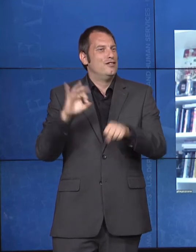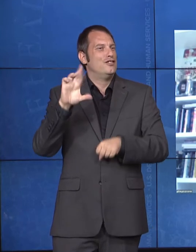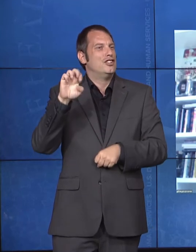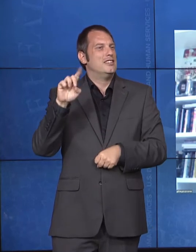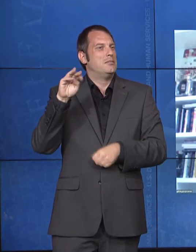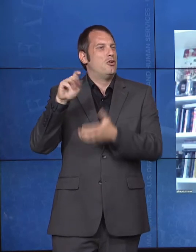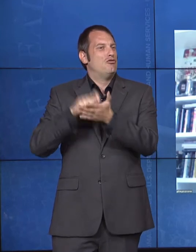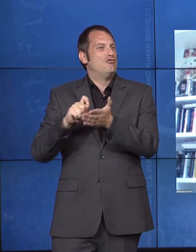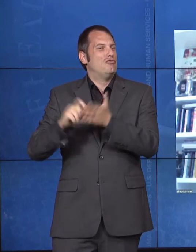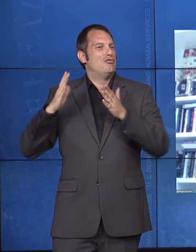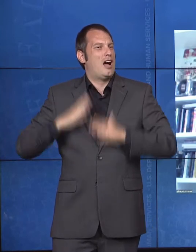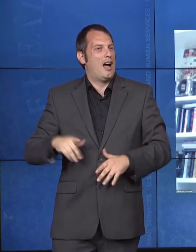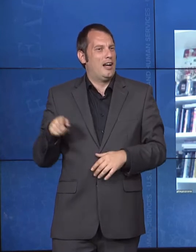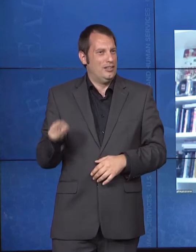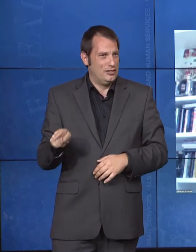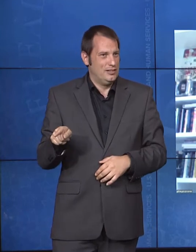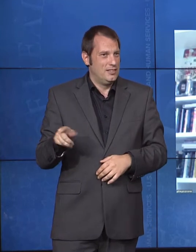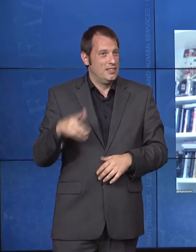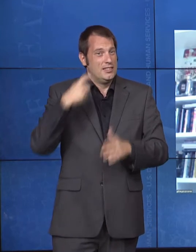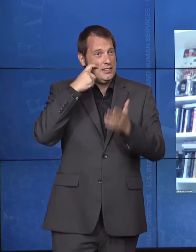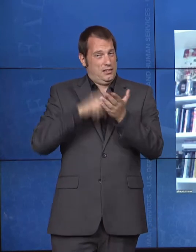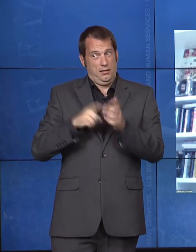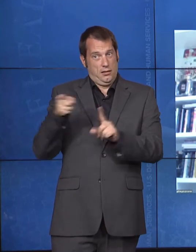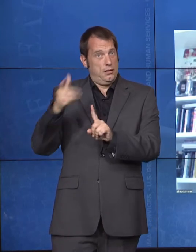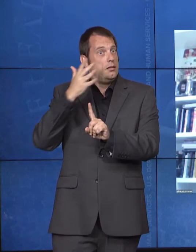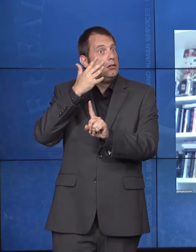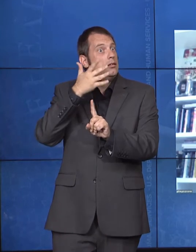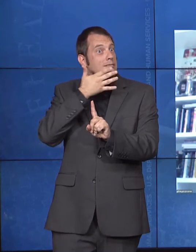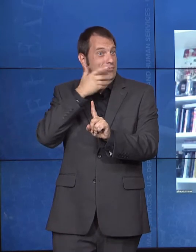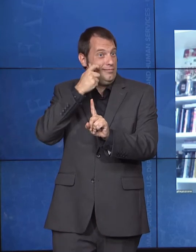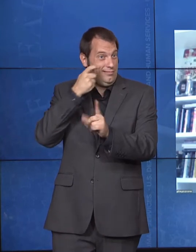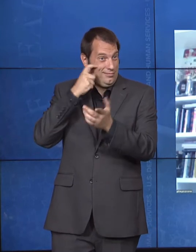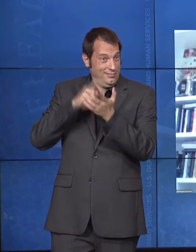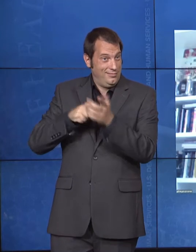of his race. And because of his efforts, he paved the way for the civil rights law, laws